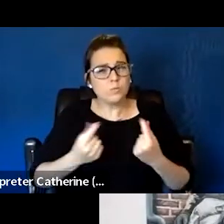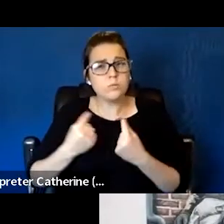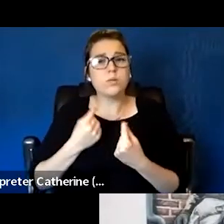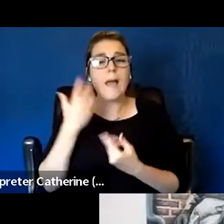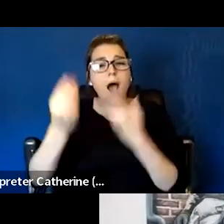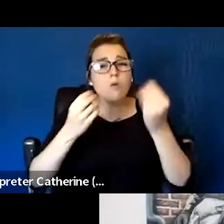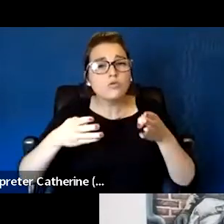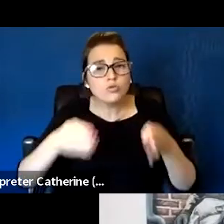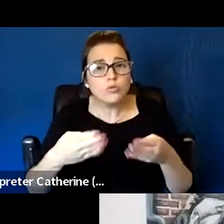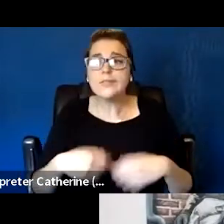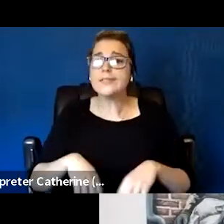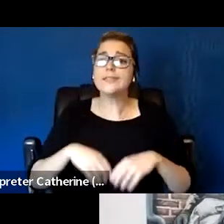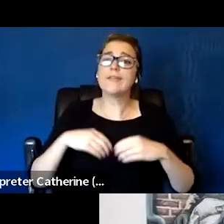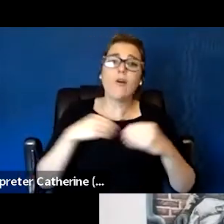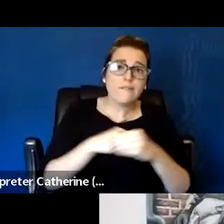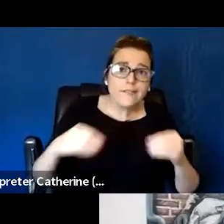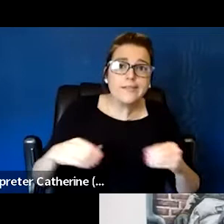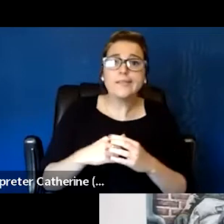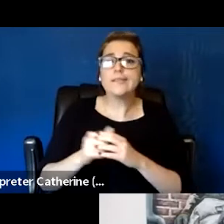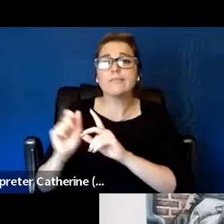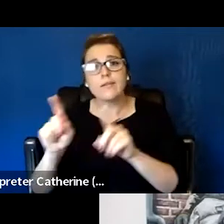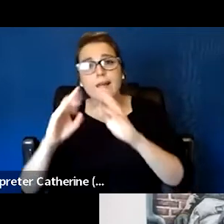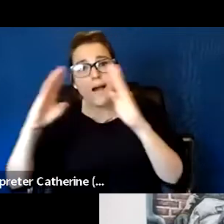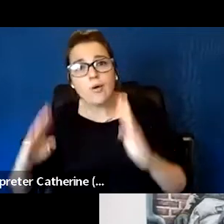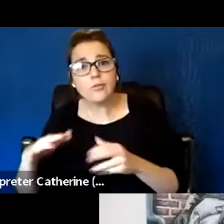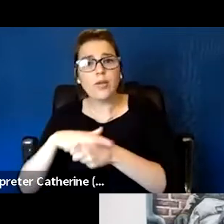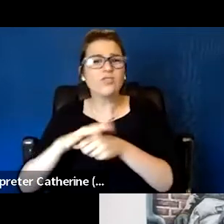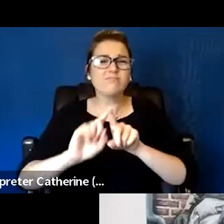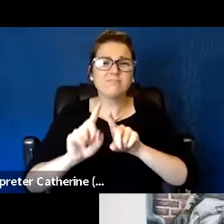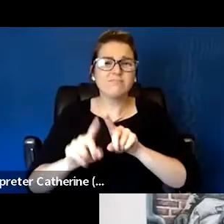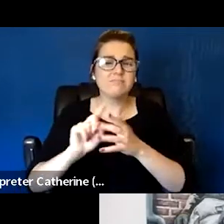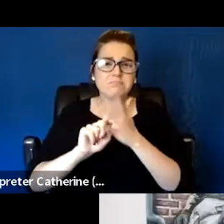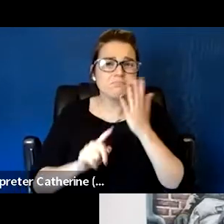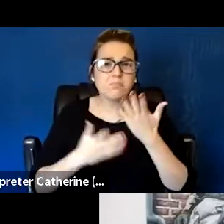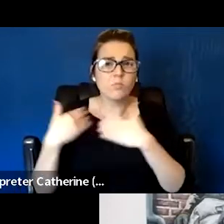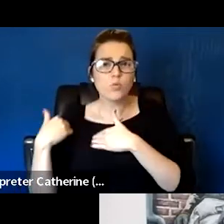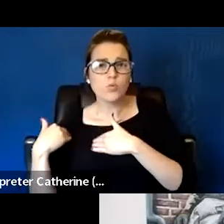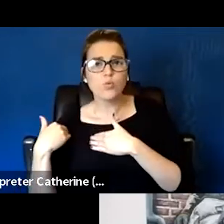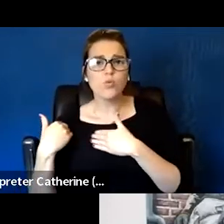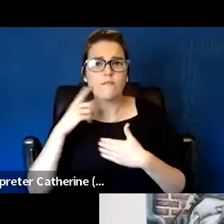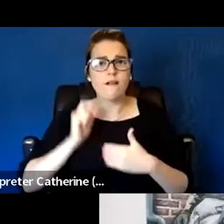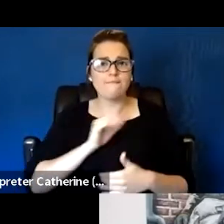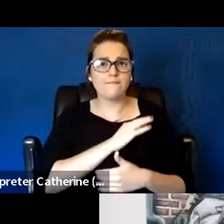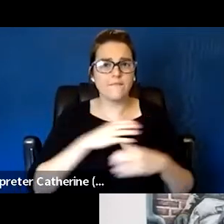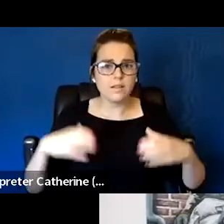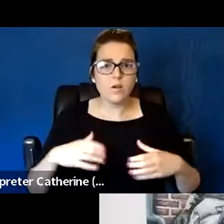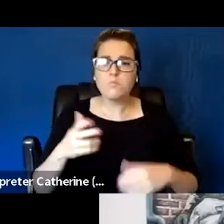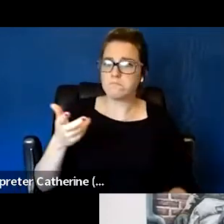or in the housing locations. So Donald, Juliana, Rosie, can you say a bit more about